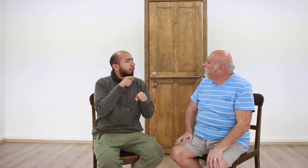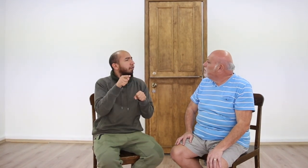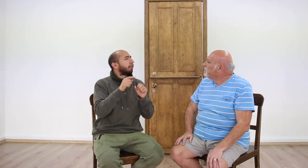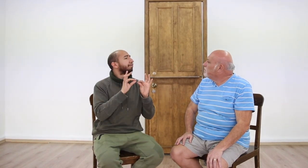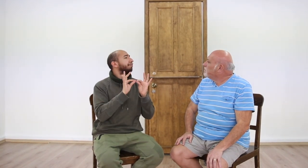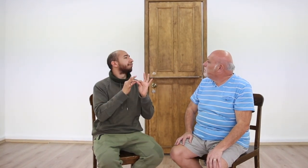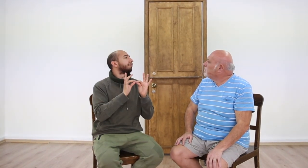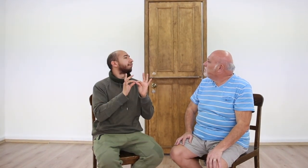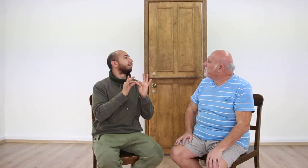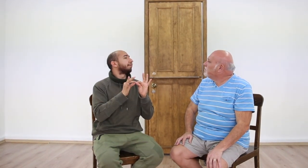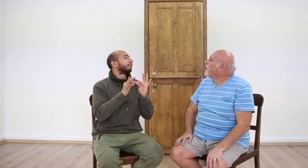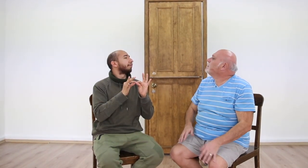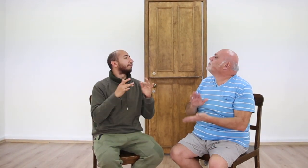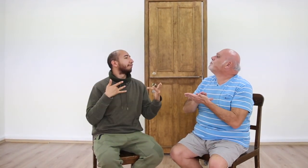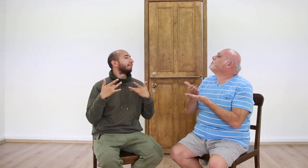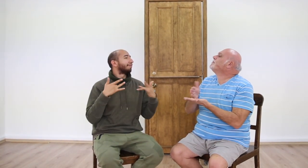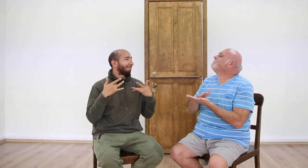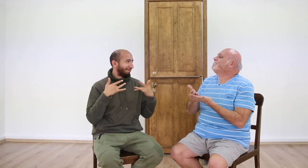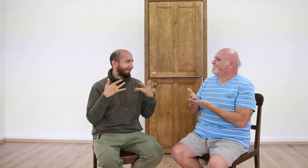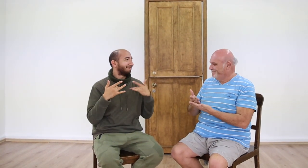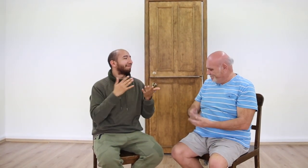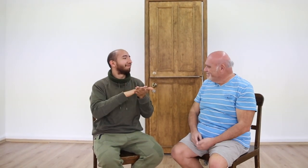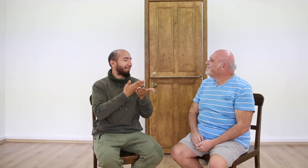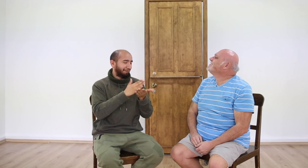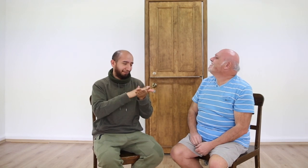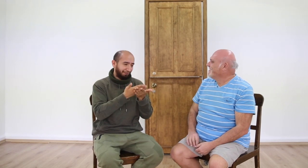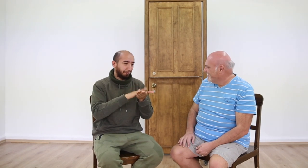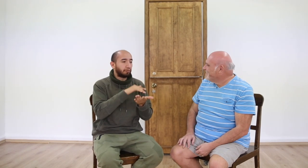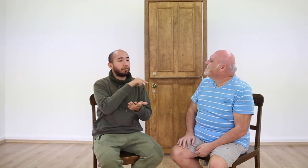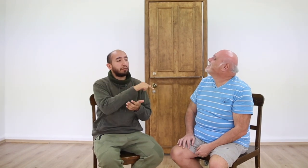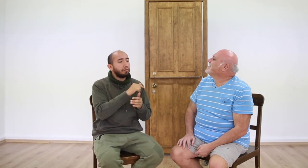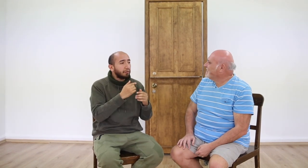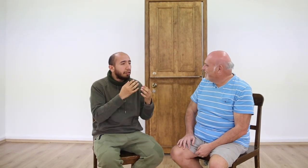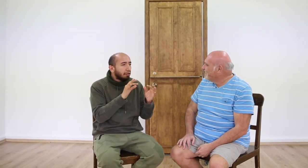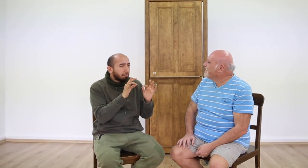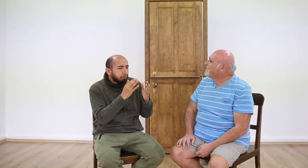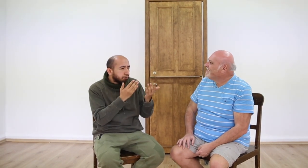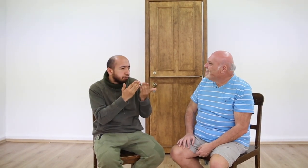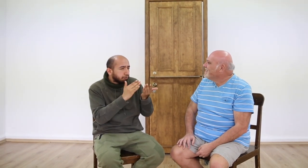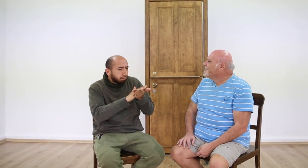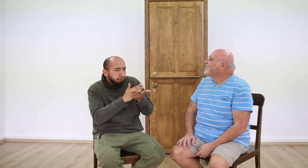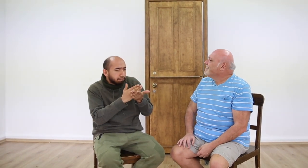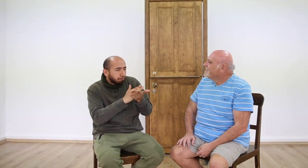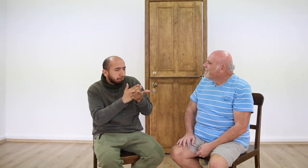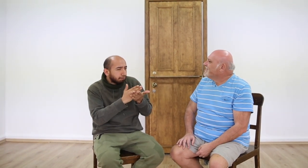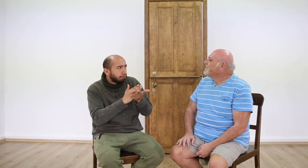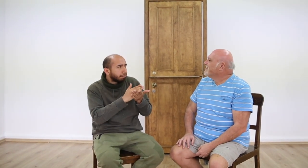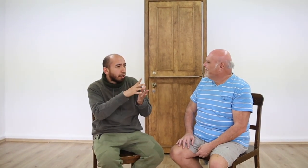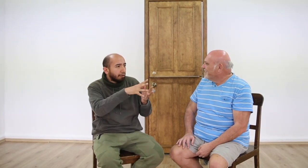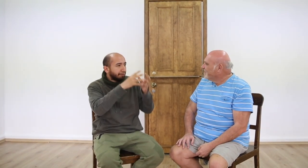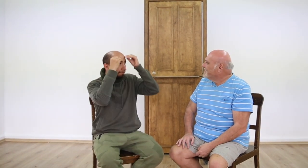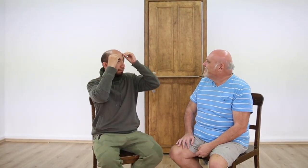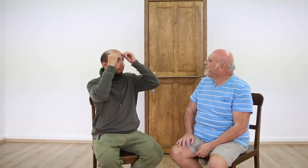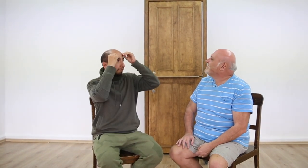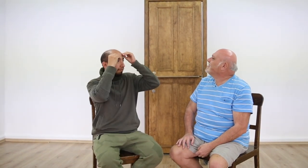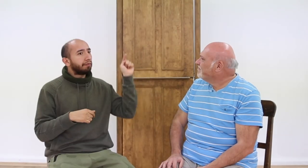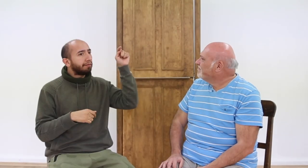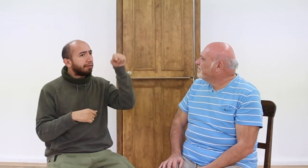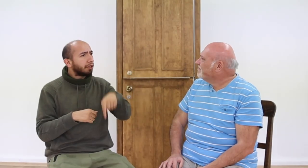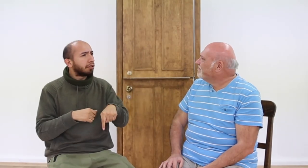He studied theatre and theatre sign language interpretation.